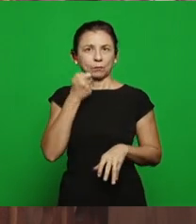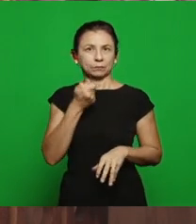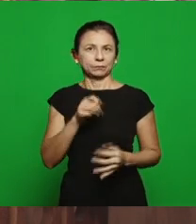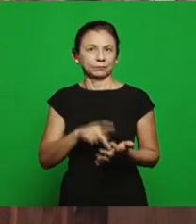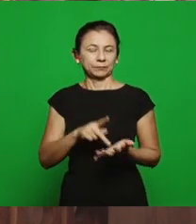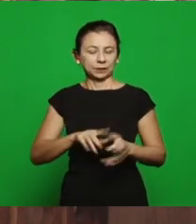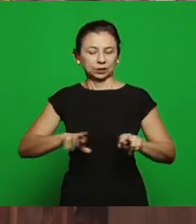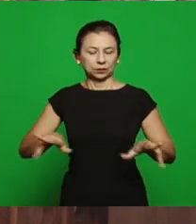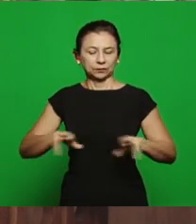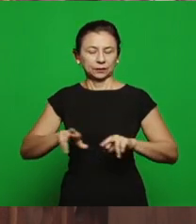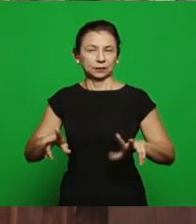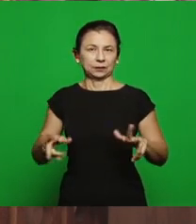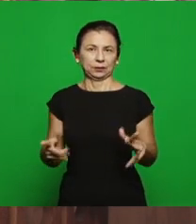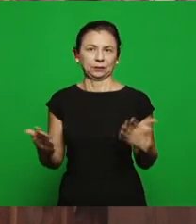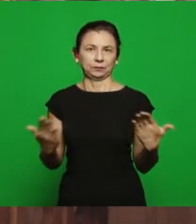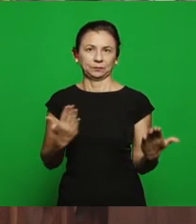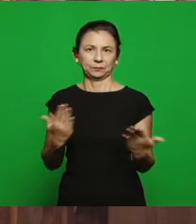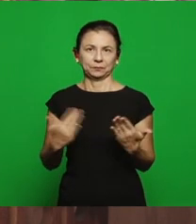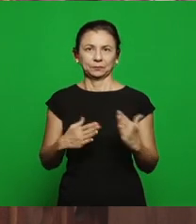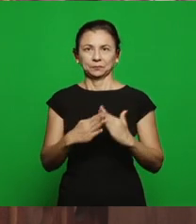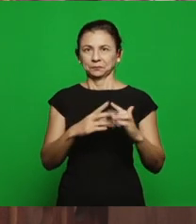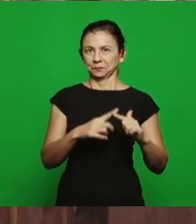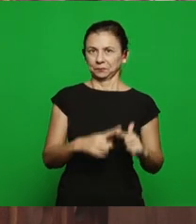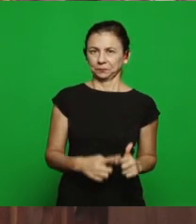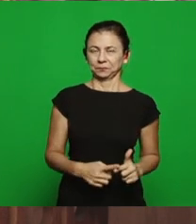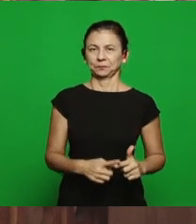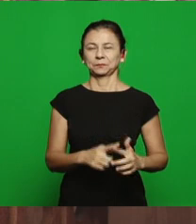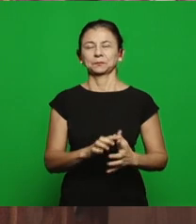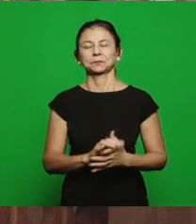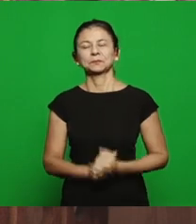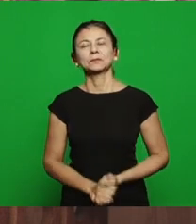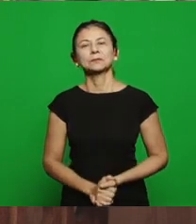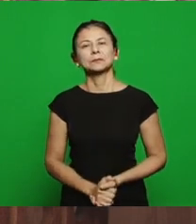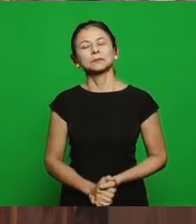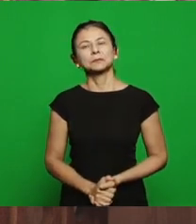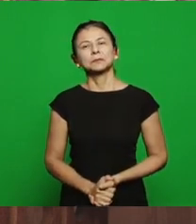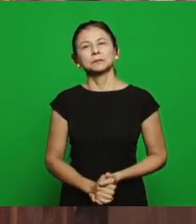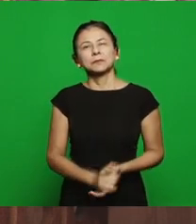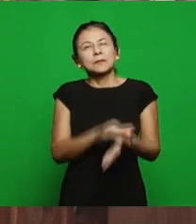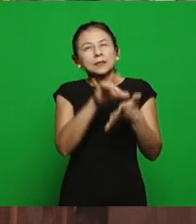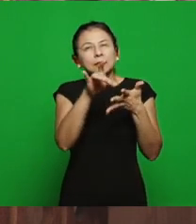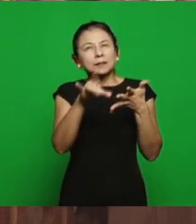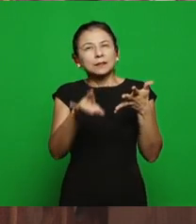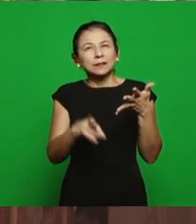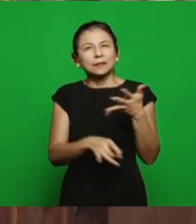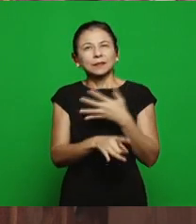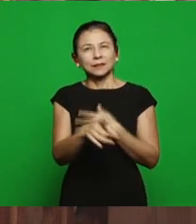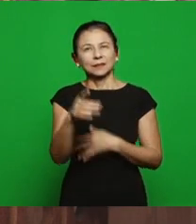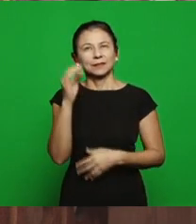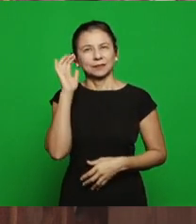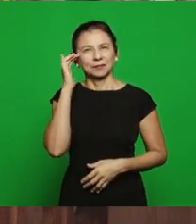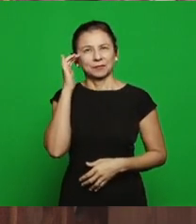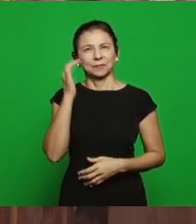what operation was that, now the last detail for the brethren to understand: some brethren